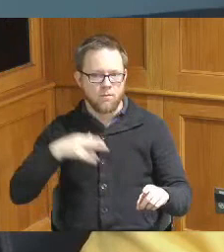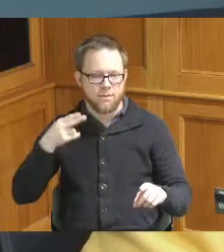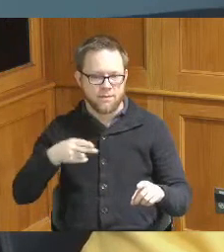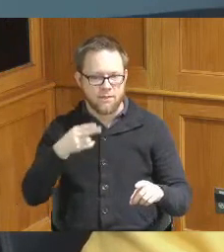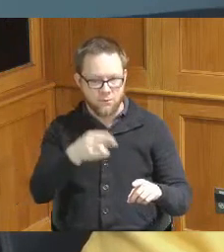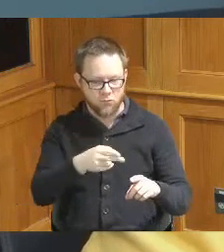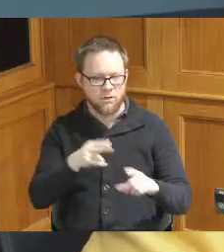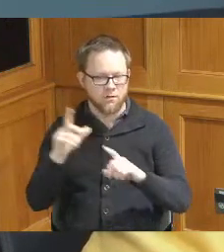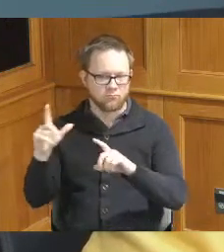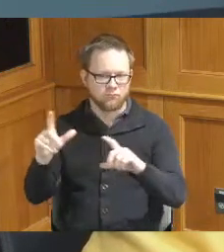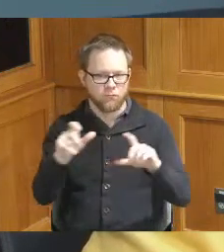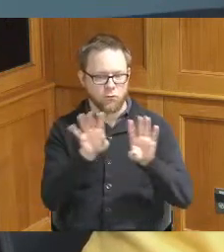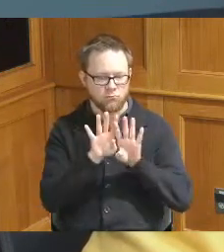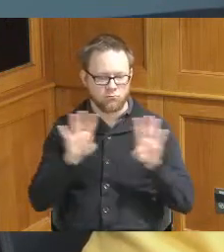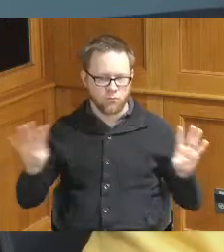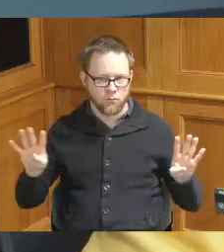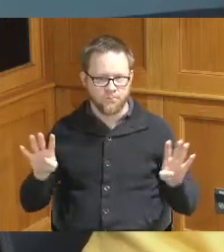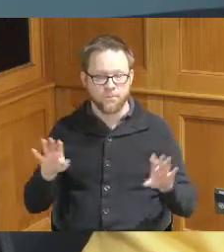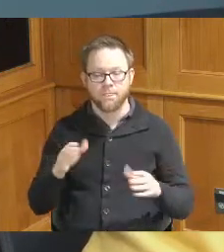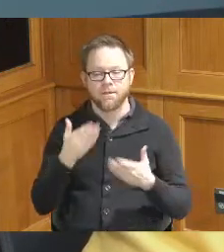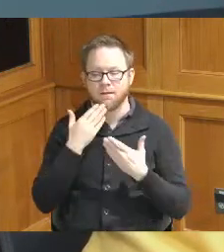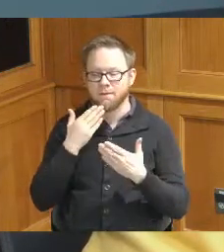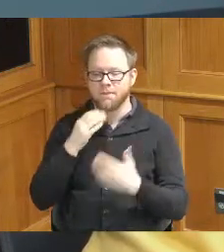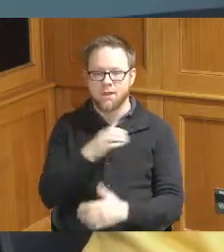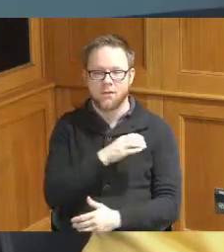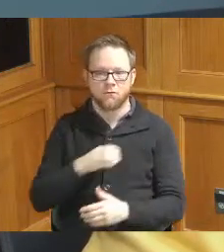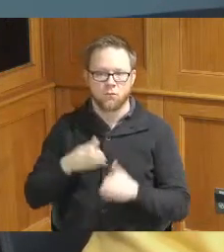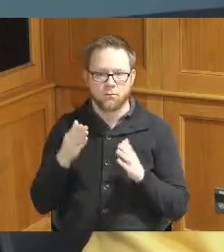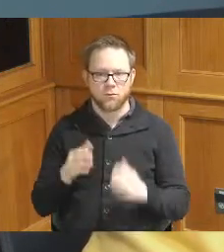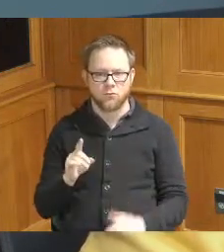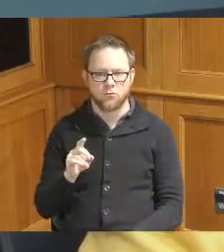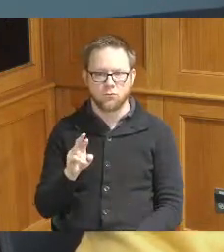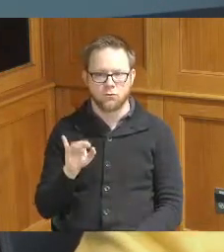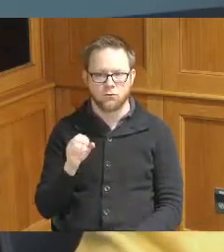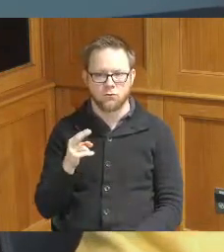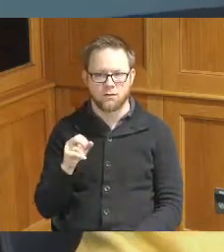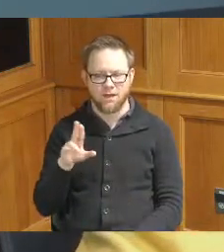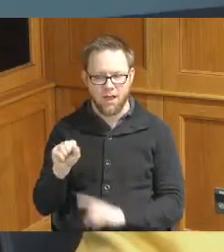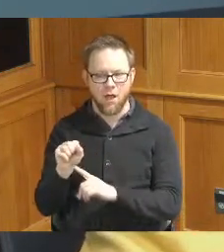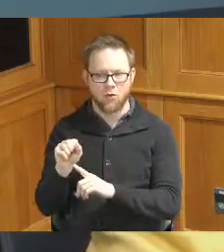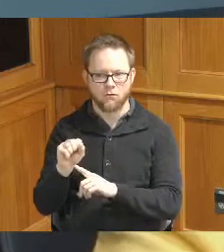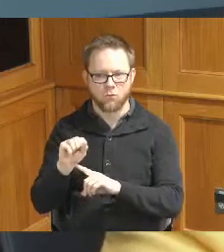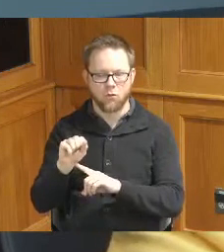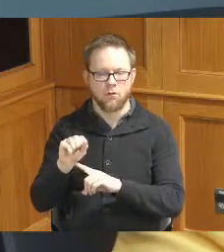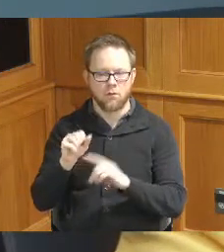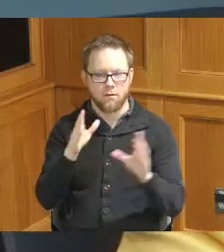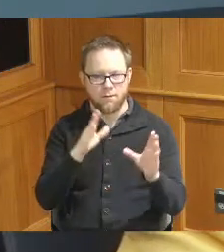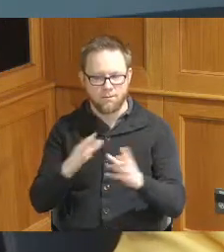and I think Commissioner Driehaus for pulling that together again this year it was awesome I attended